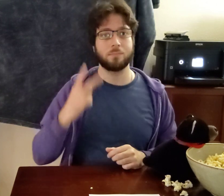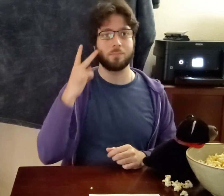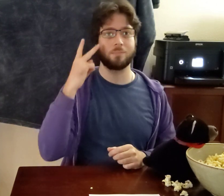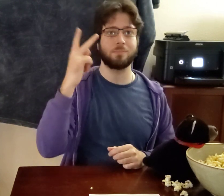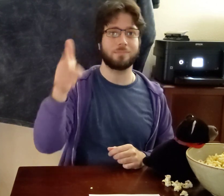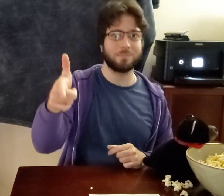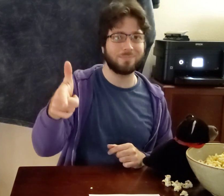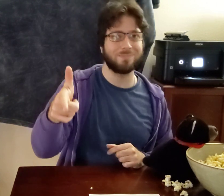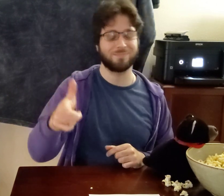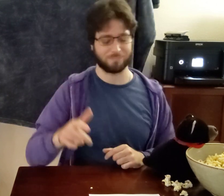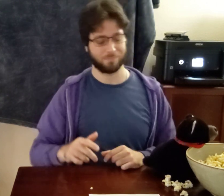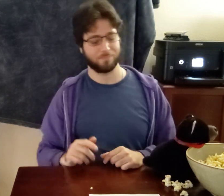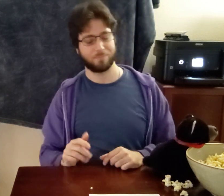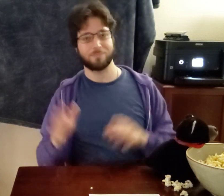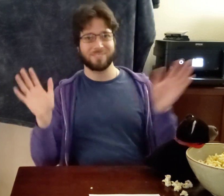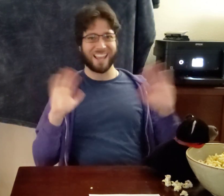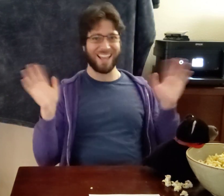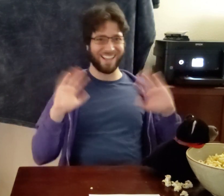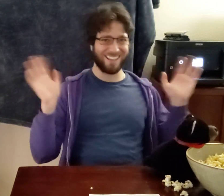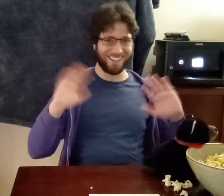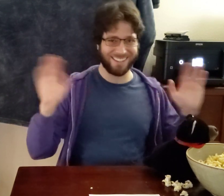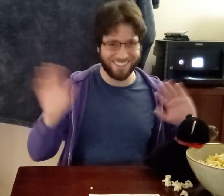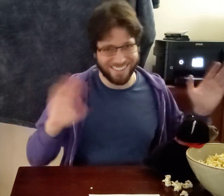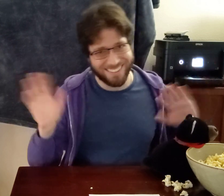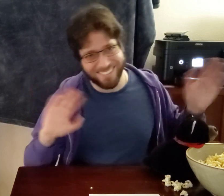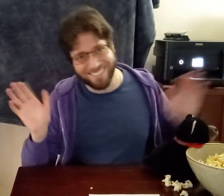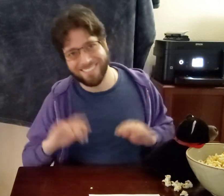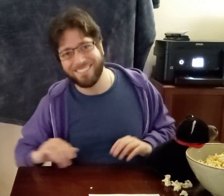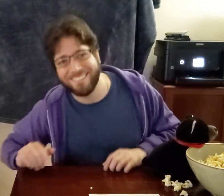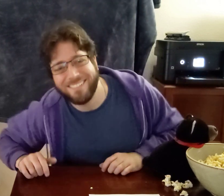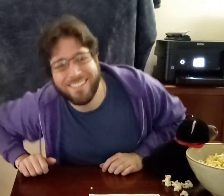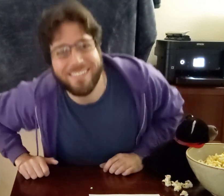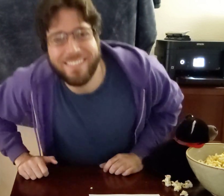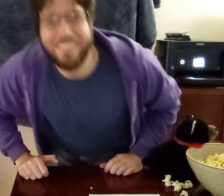SEE-YOU-LATER BYE++